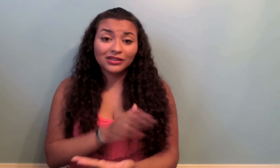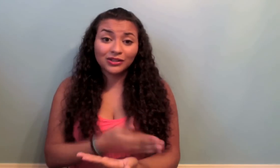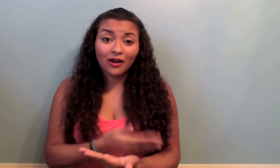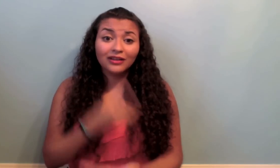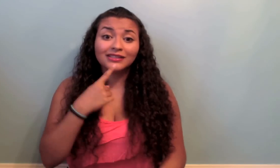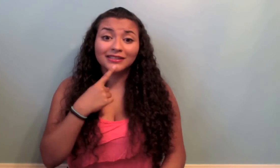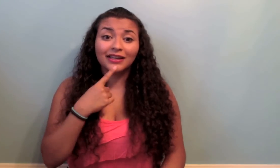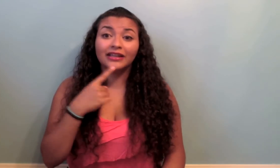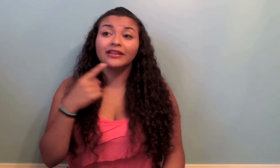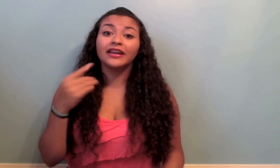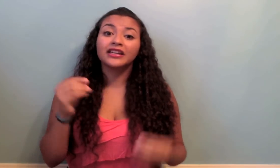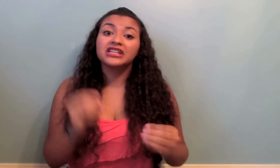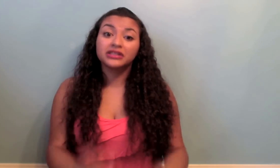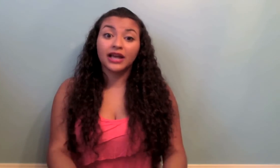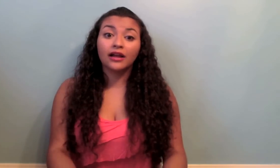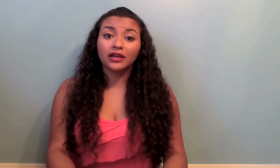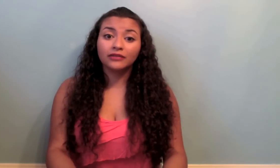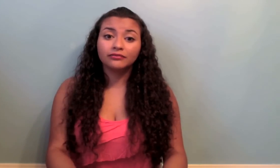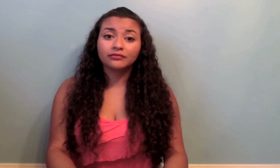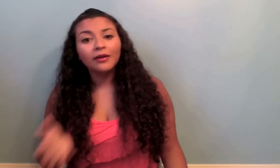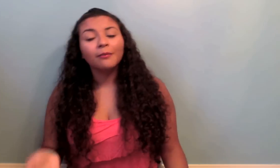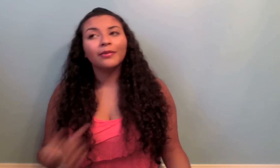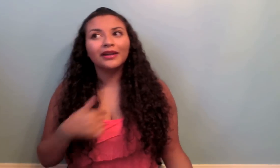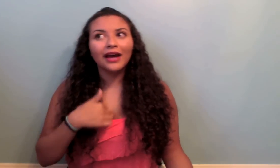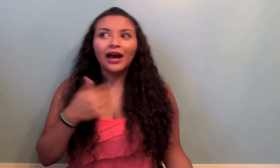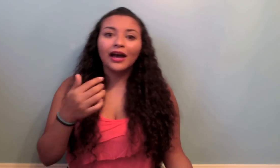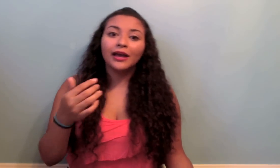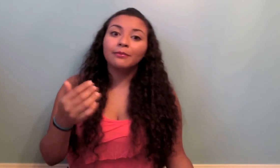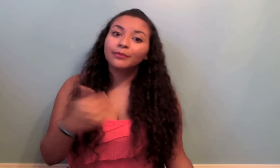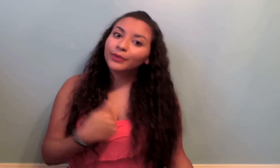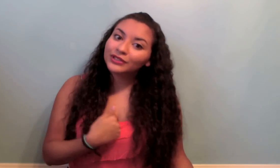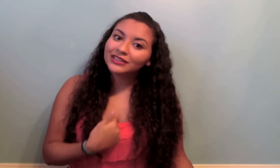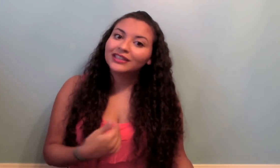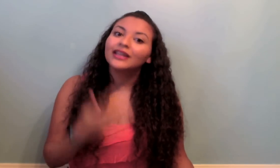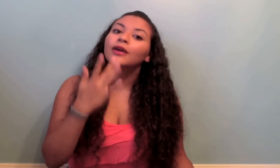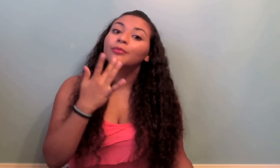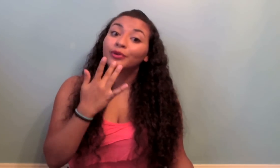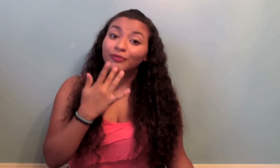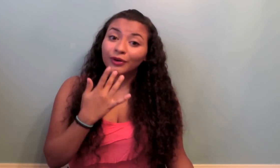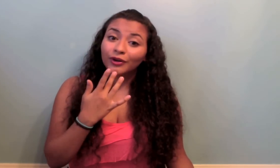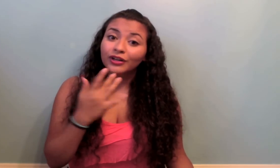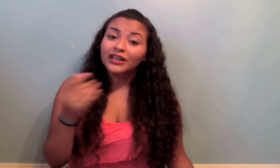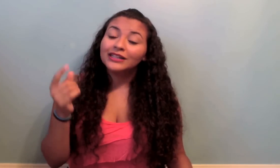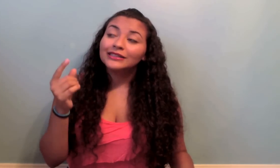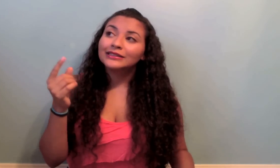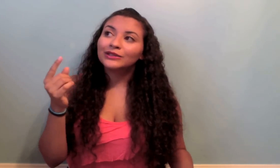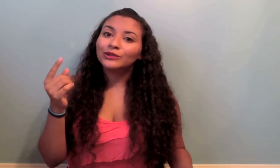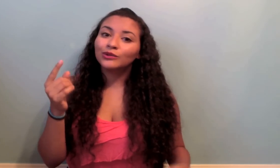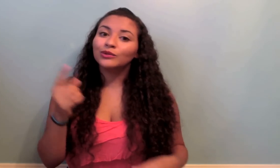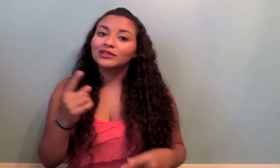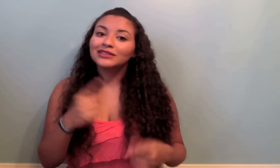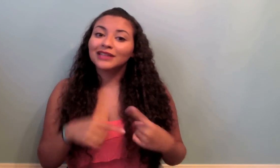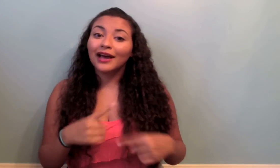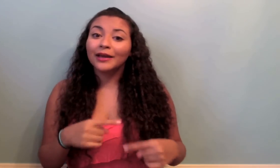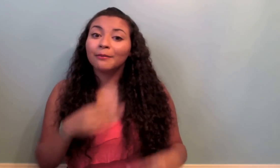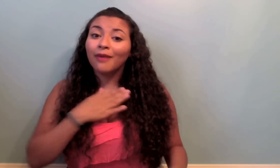song is saying like exactly but I personally prefer to sign my